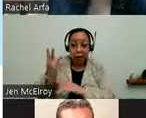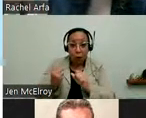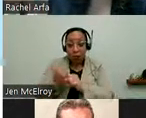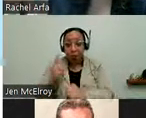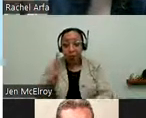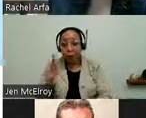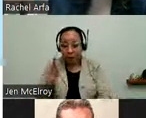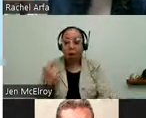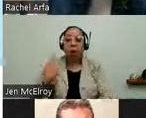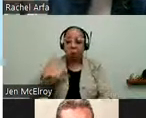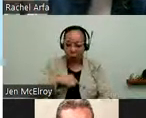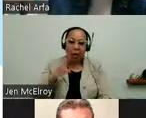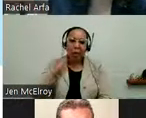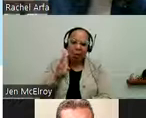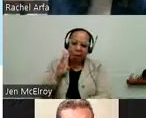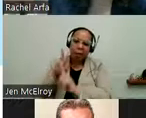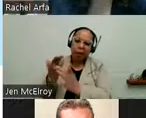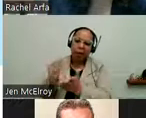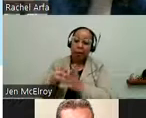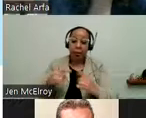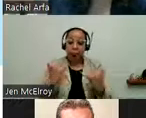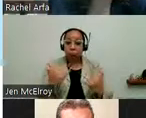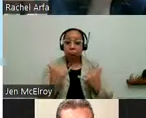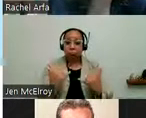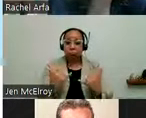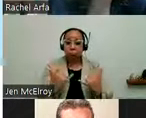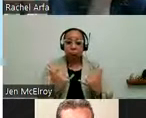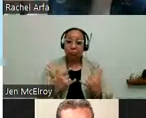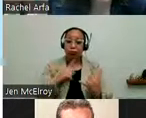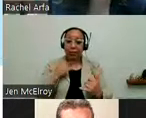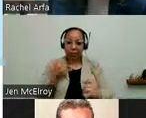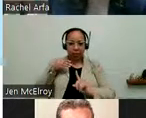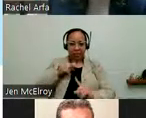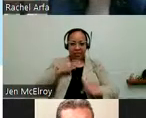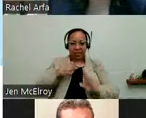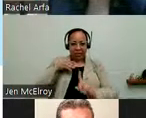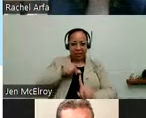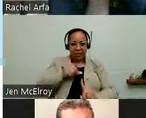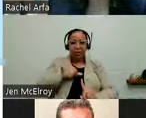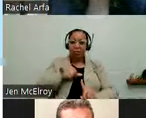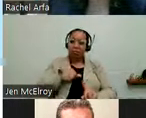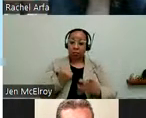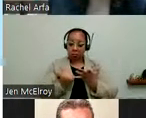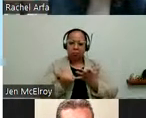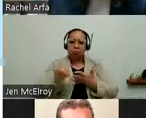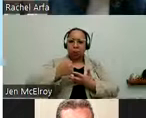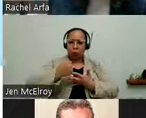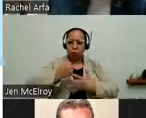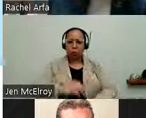that. But mt meantime it's written through the center and it's again a